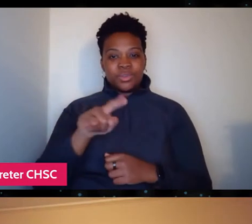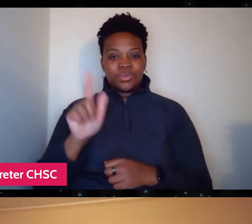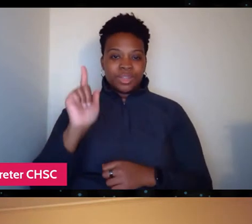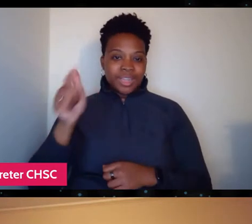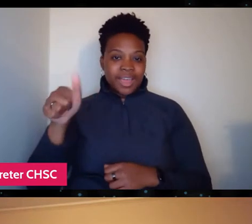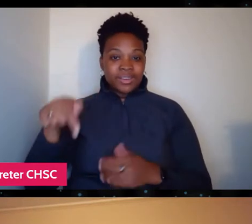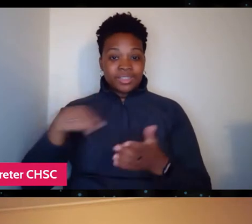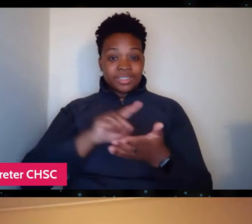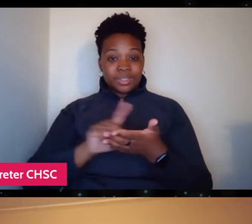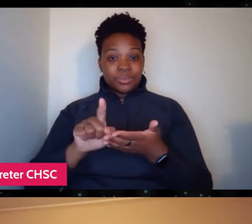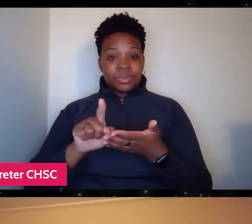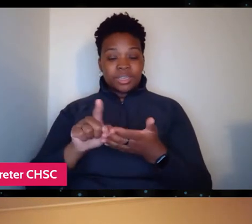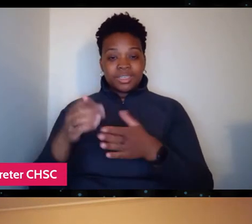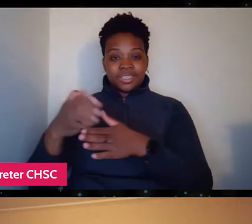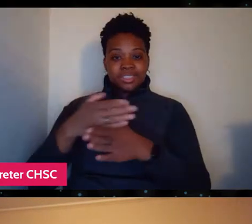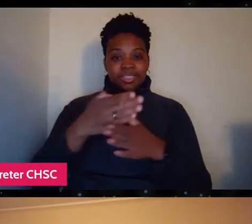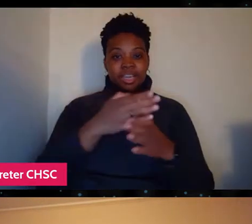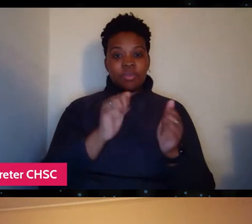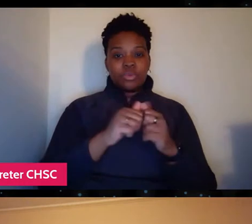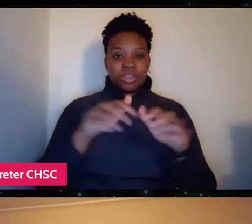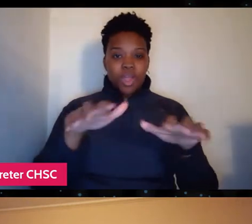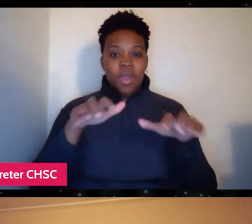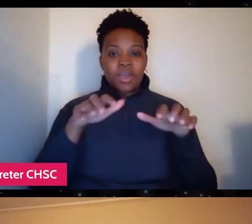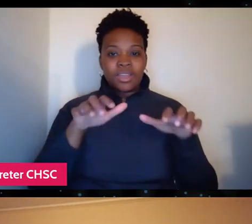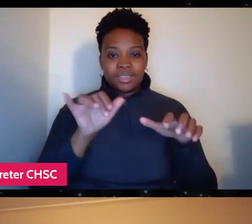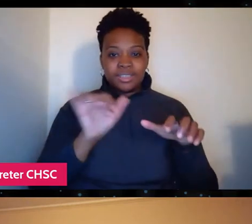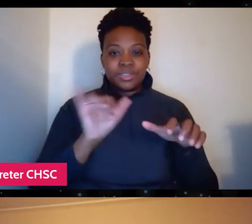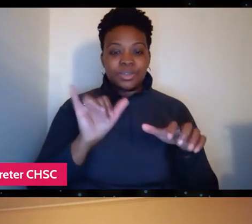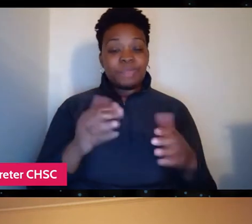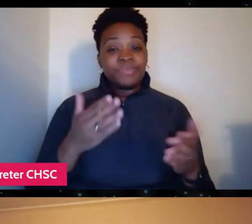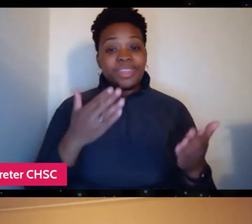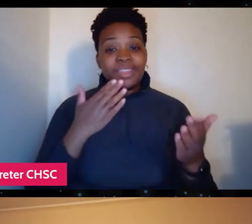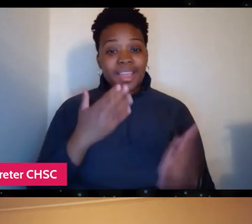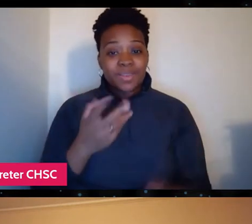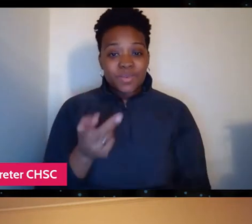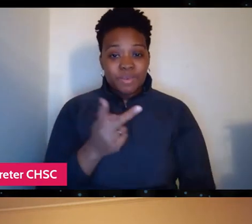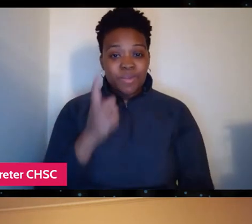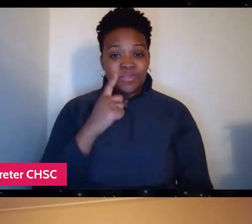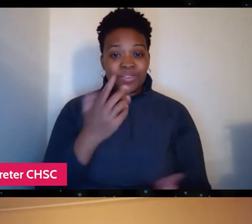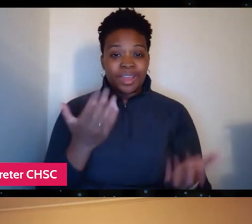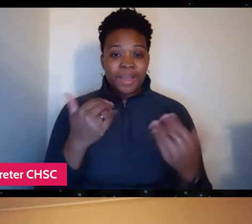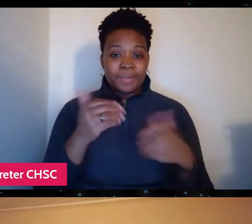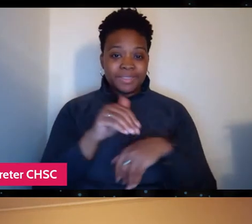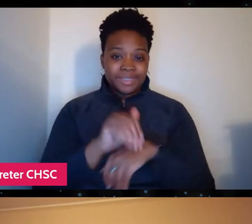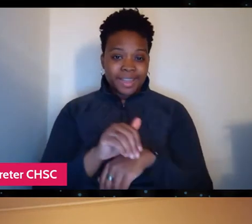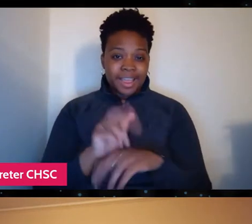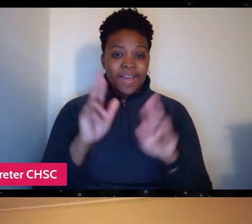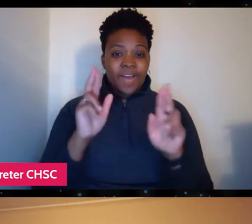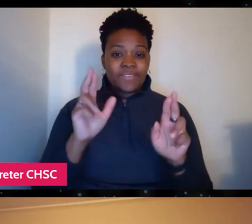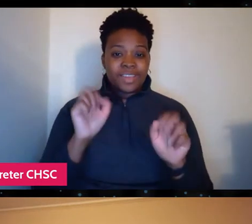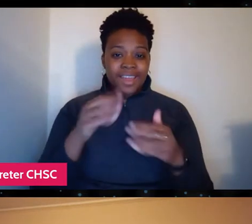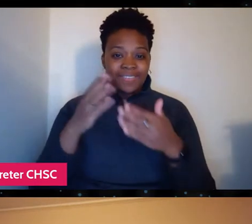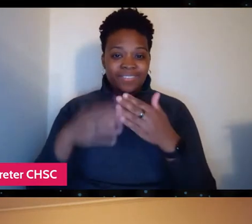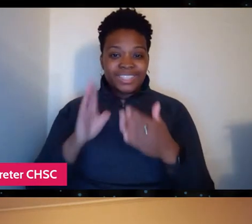and share that with our audience as well. Thank you guys, both for being here tonight. Hopefully you can finish your beer and get some sleep,